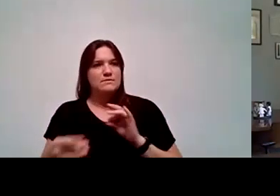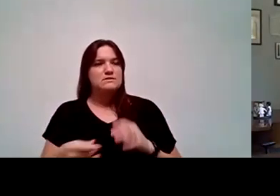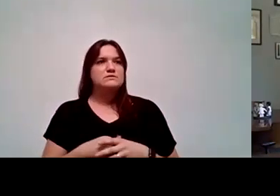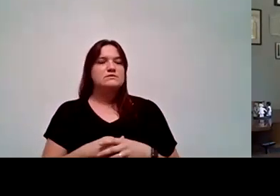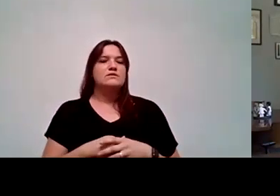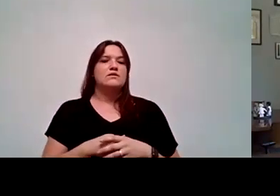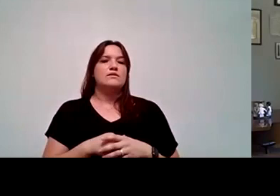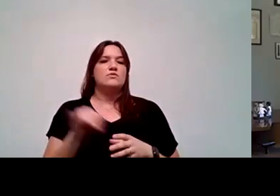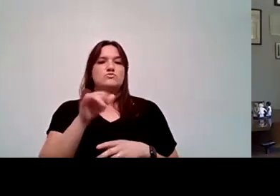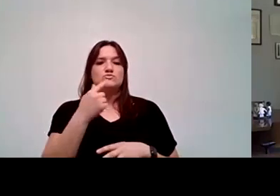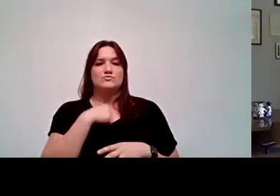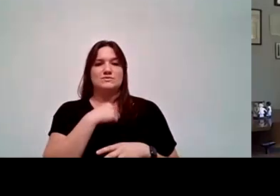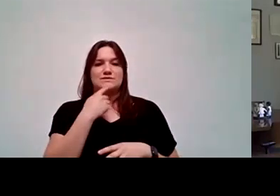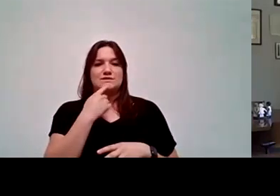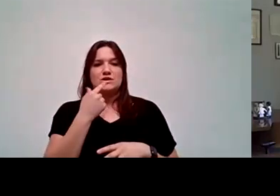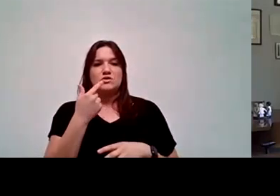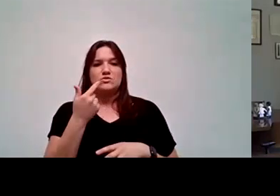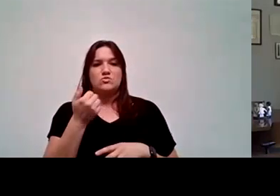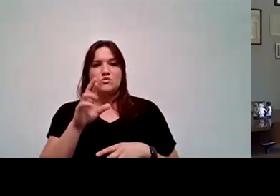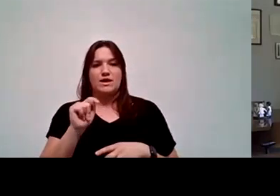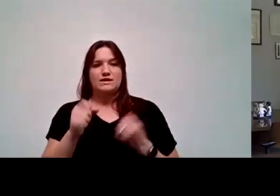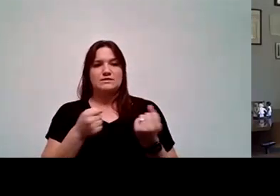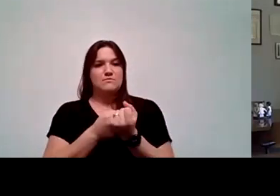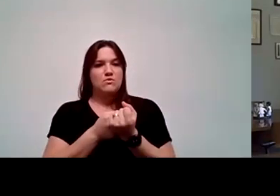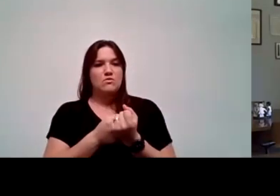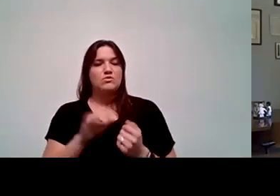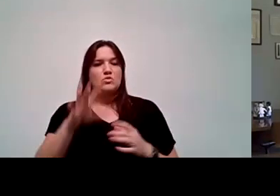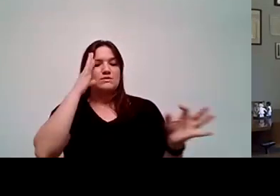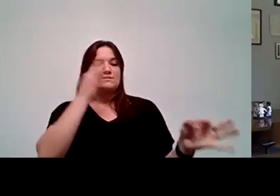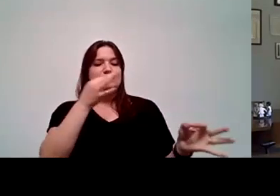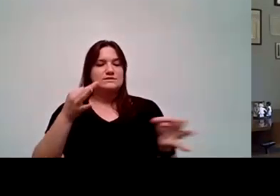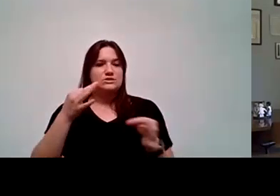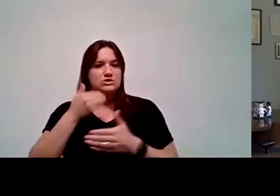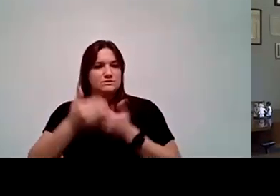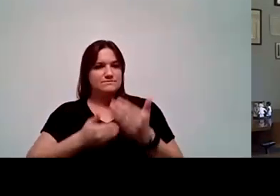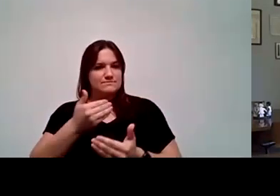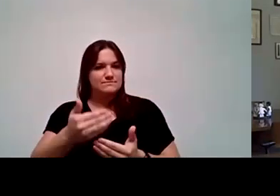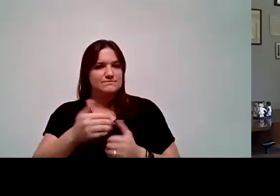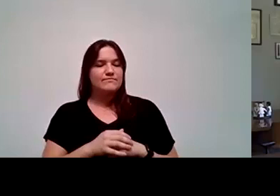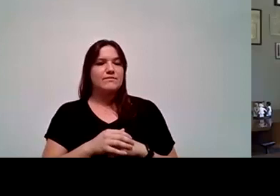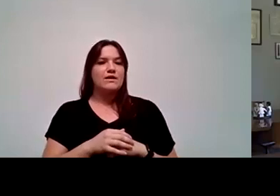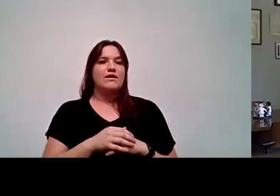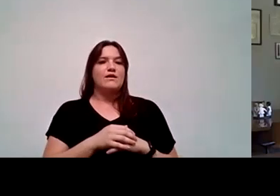as was mentioned, grant support, your decision making processes, equity minded leadership,